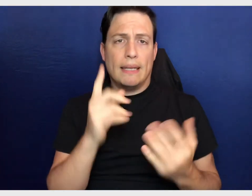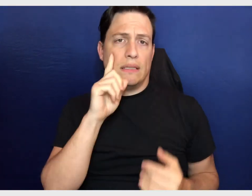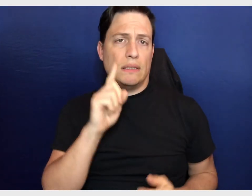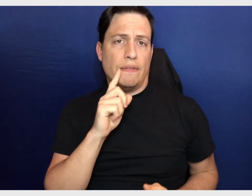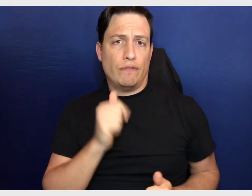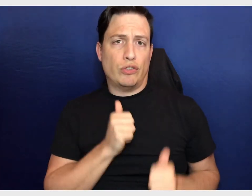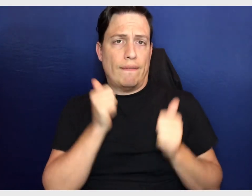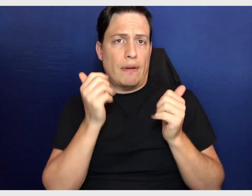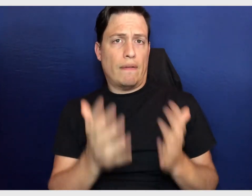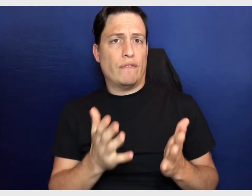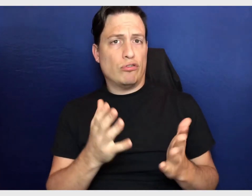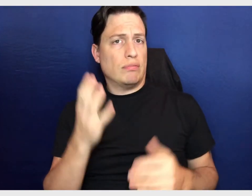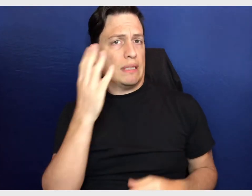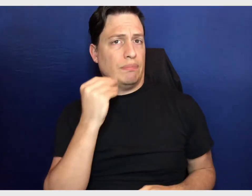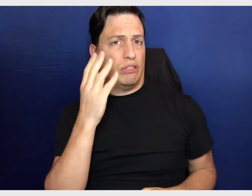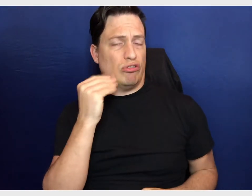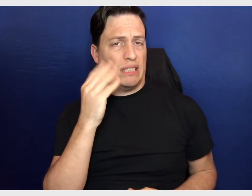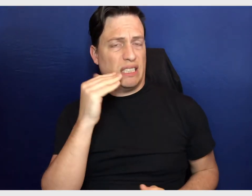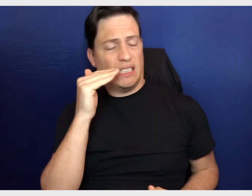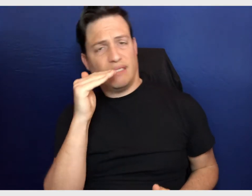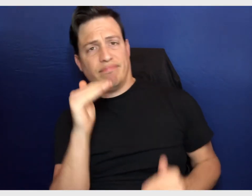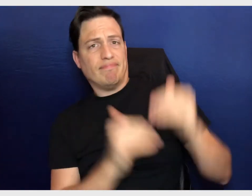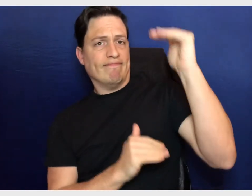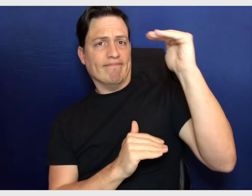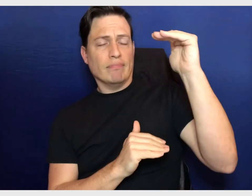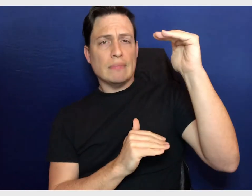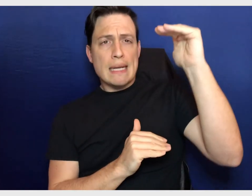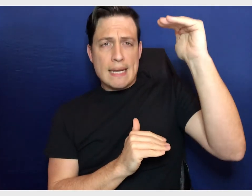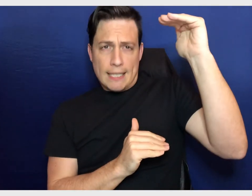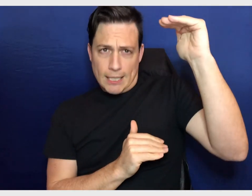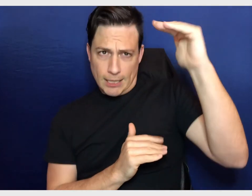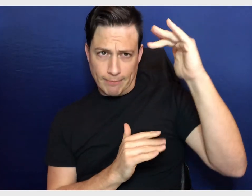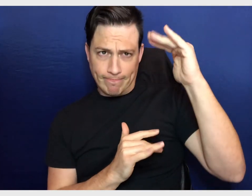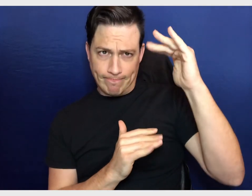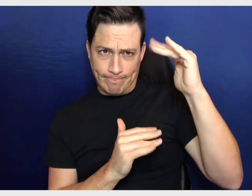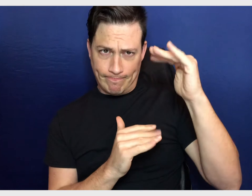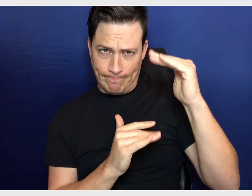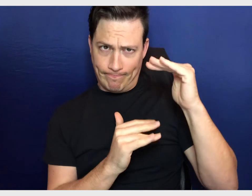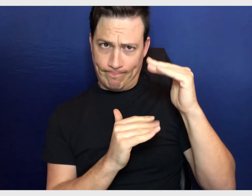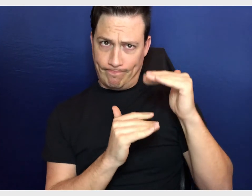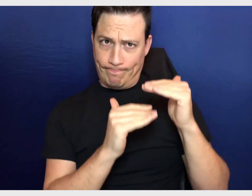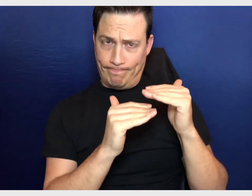faced by Deaf survivors